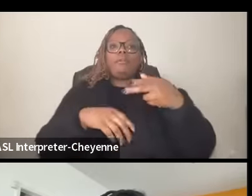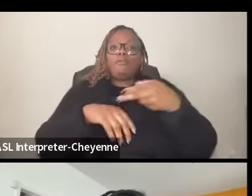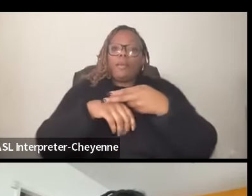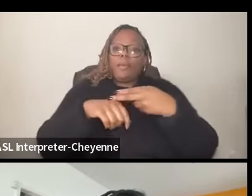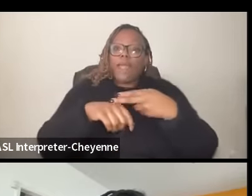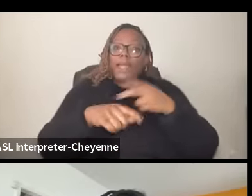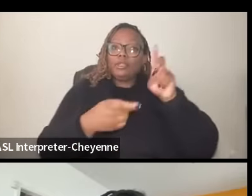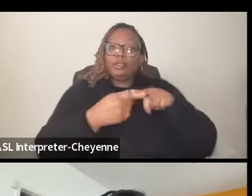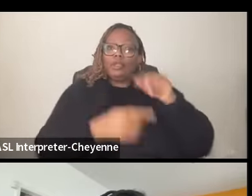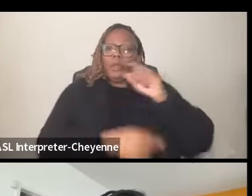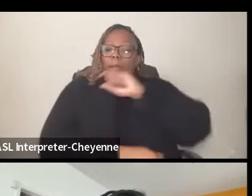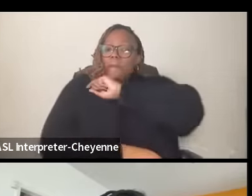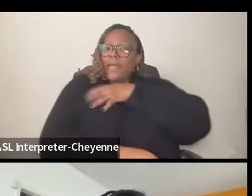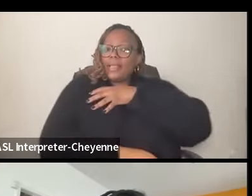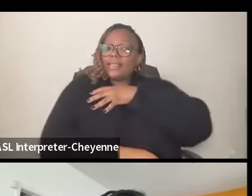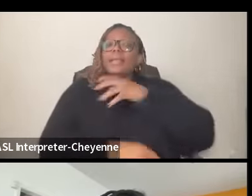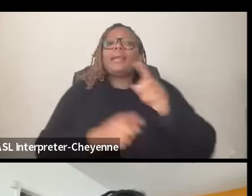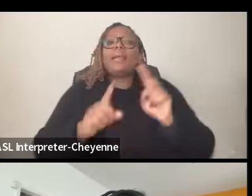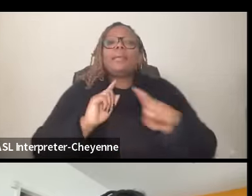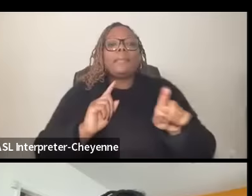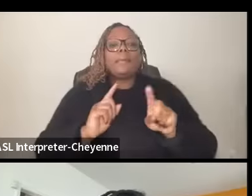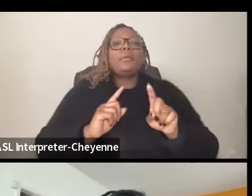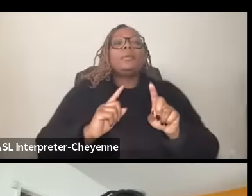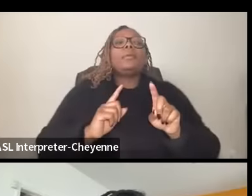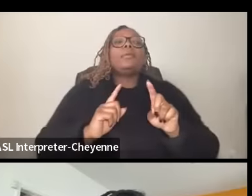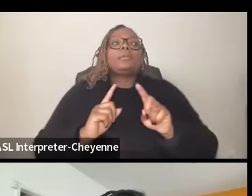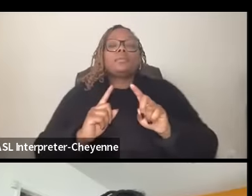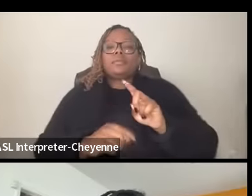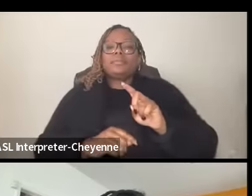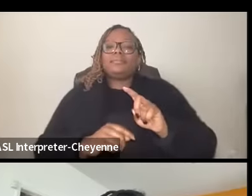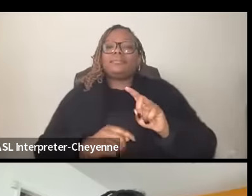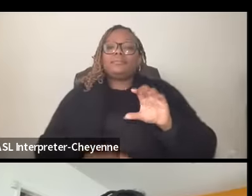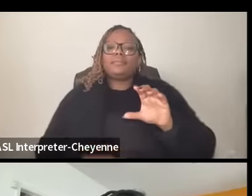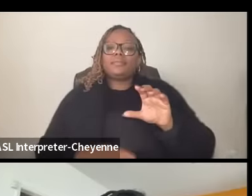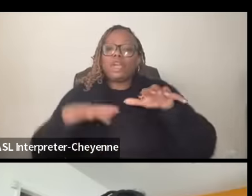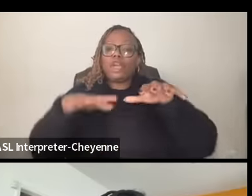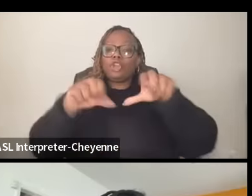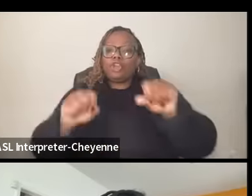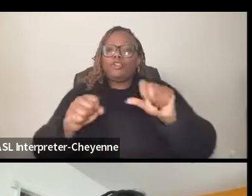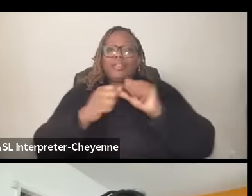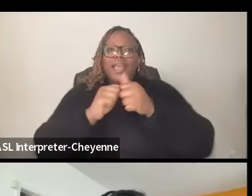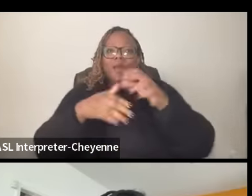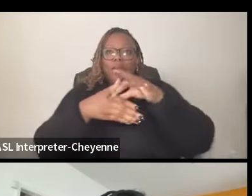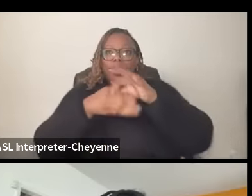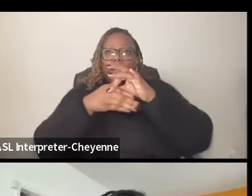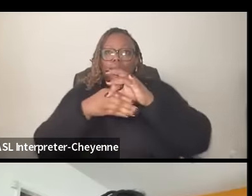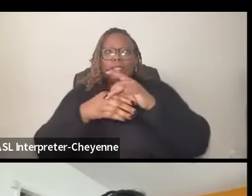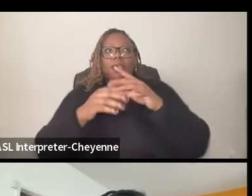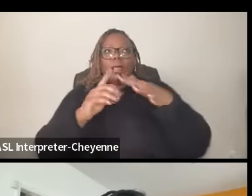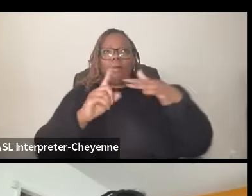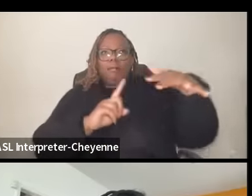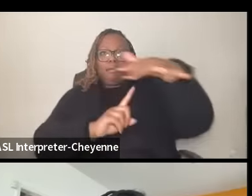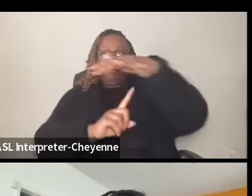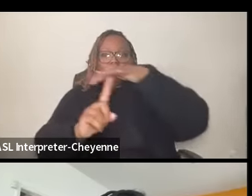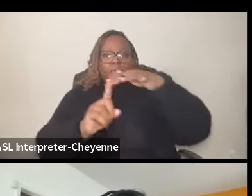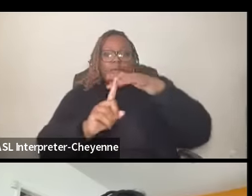but colonialism um is a way to contextualize what we've seen develop in many places in